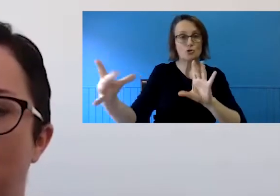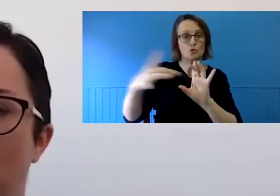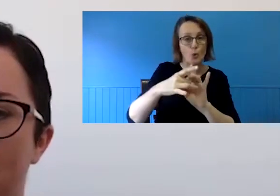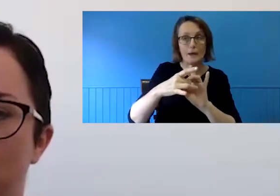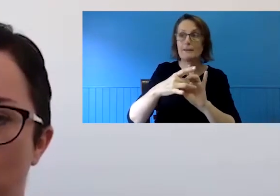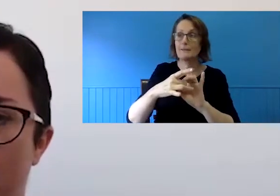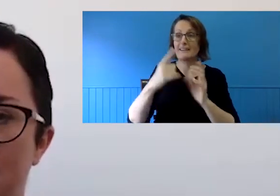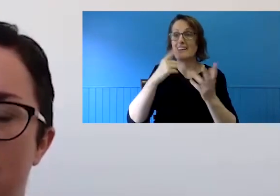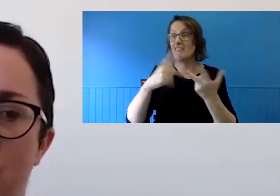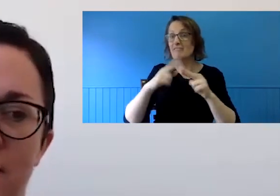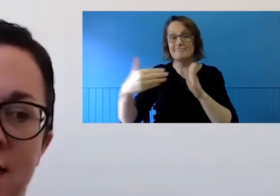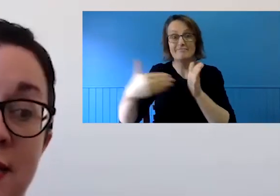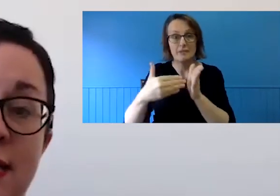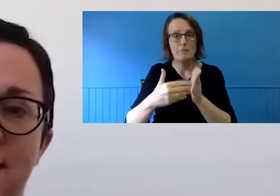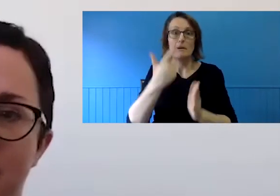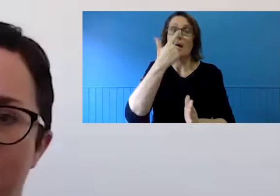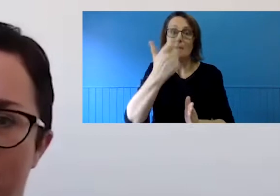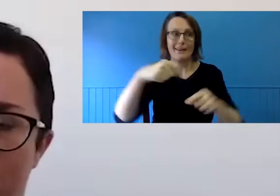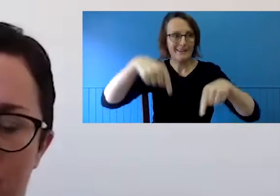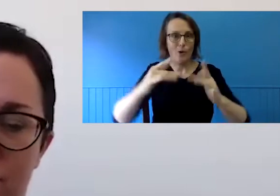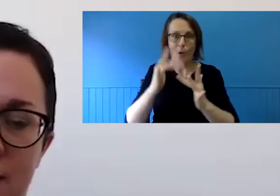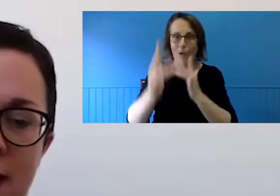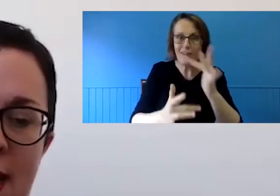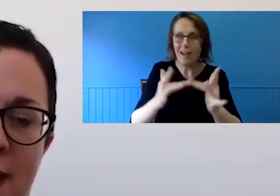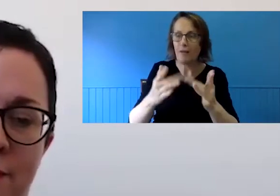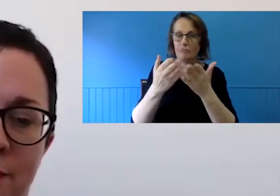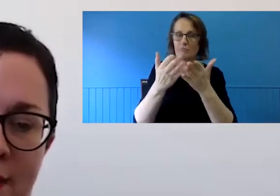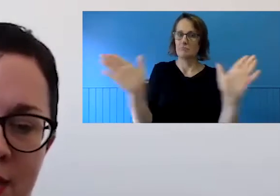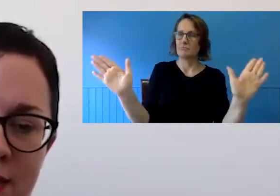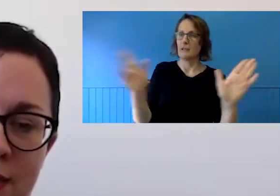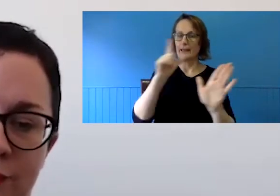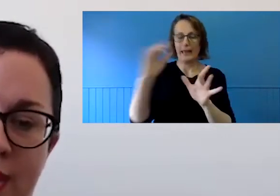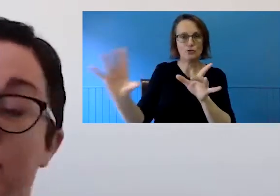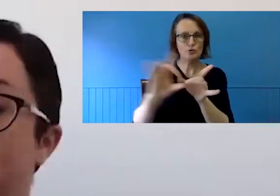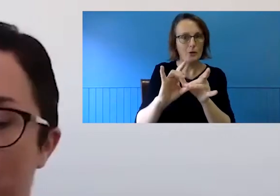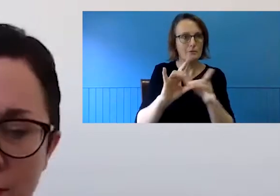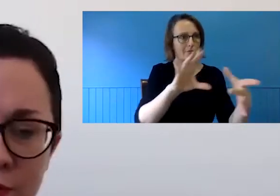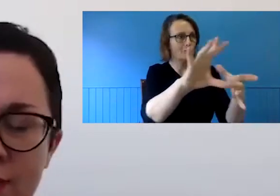quite a joy to know that some of those barriers have been removed in